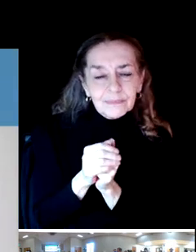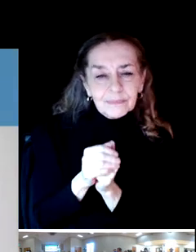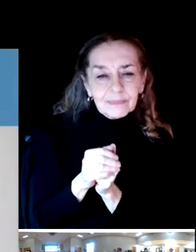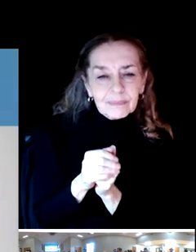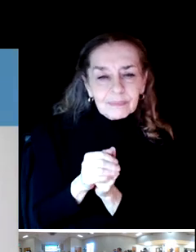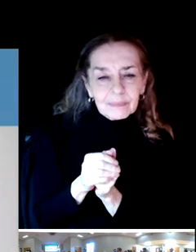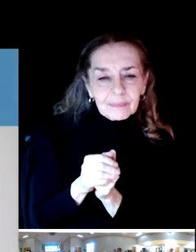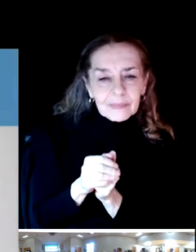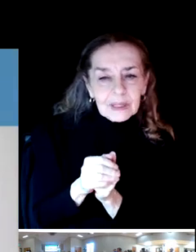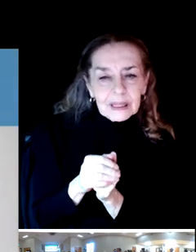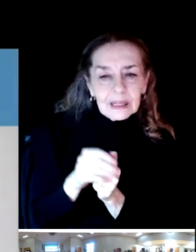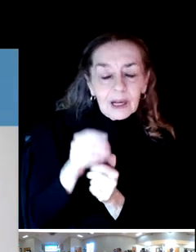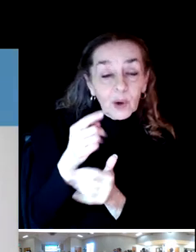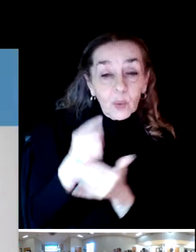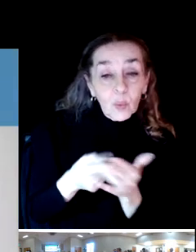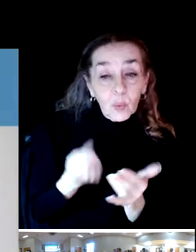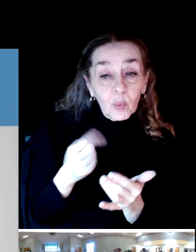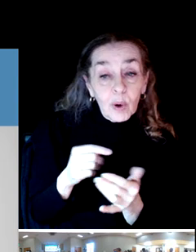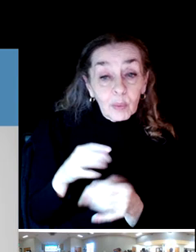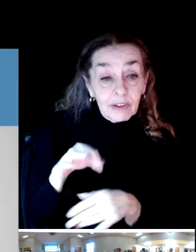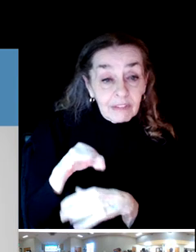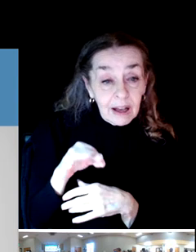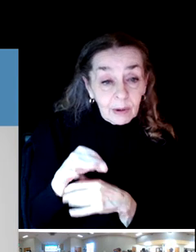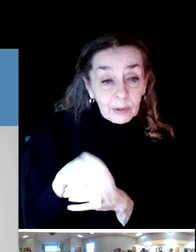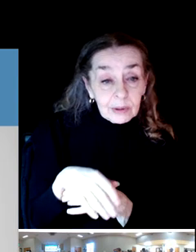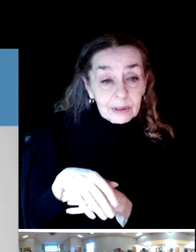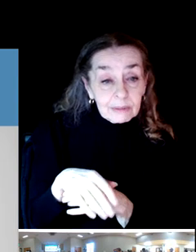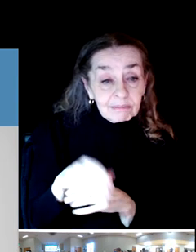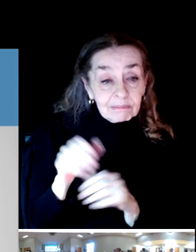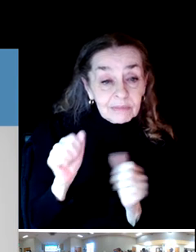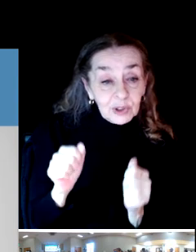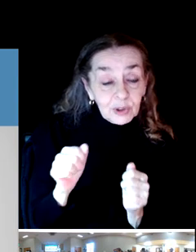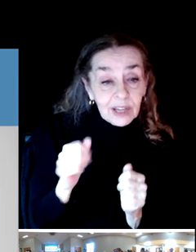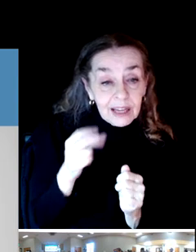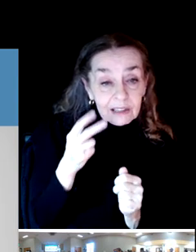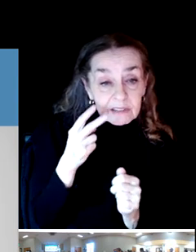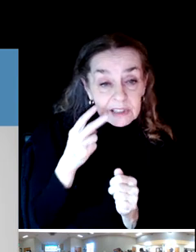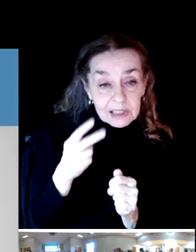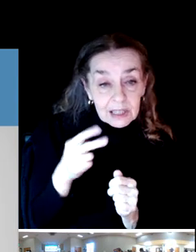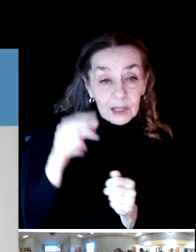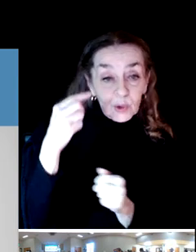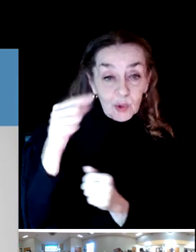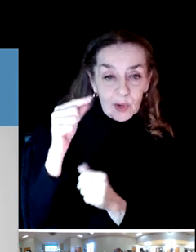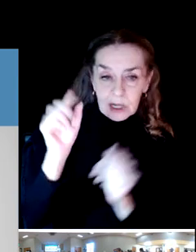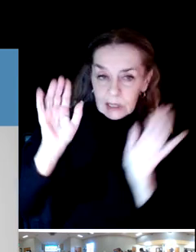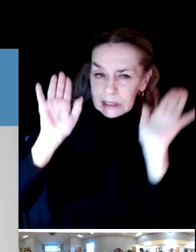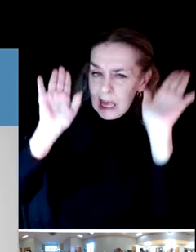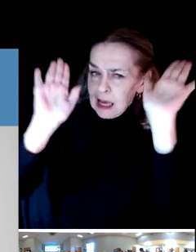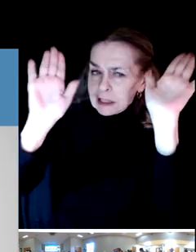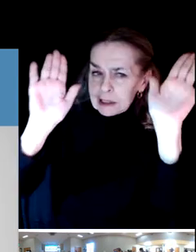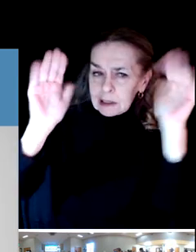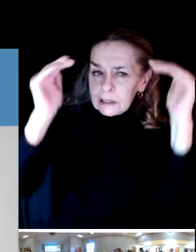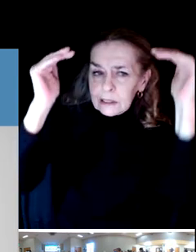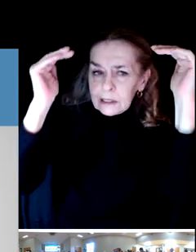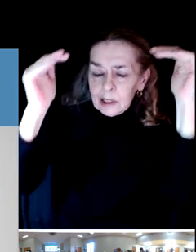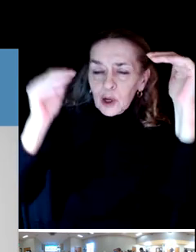So this is what we found. You can see that the green is excellent and the blue is very good.